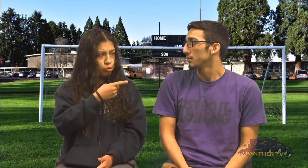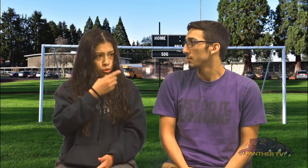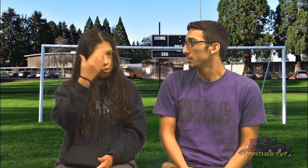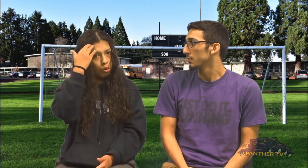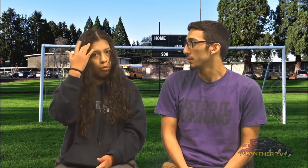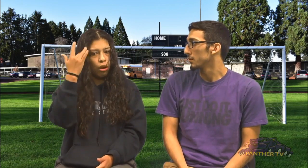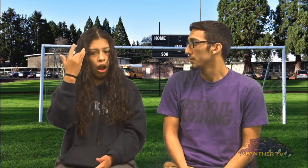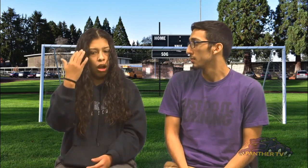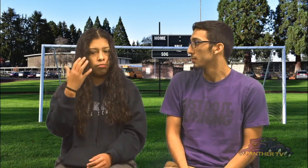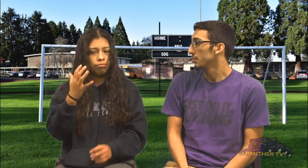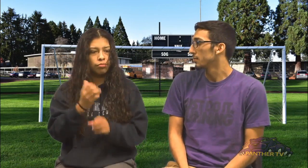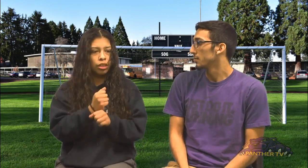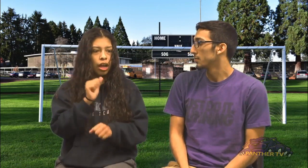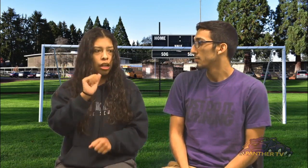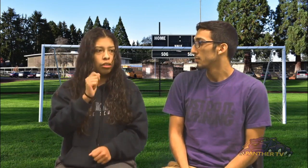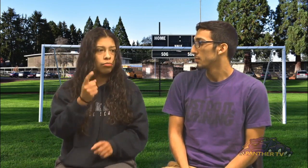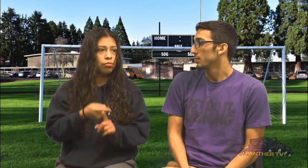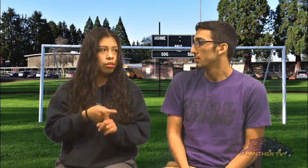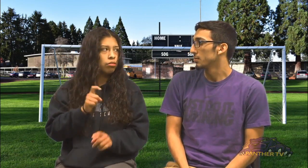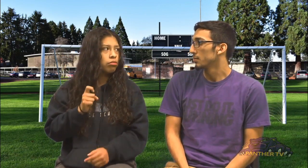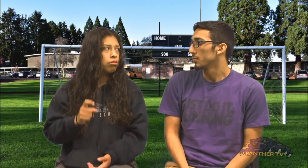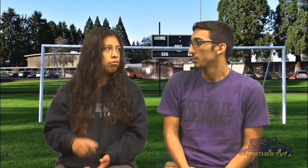Do you know why the coach picked you as the Athlete of the Month?